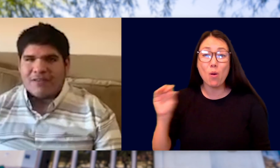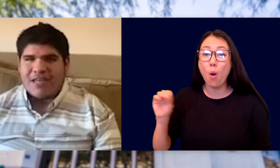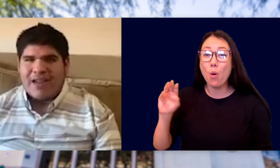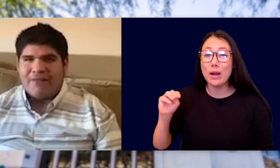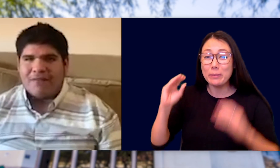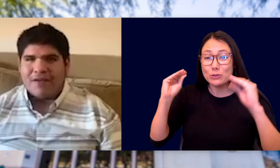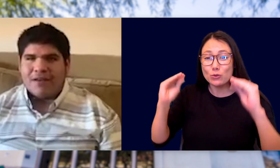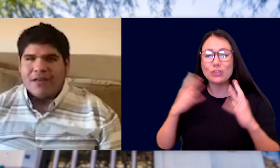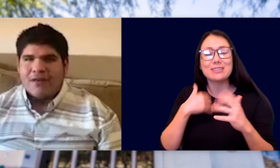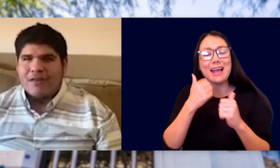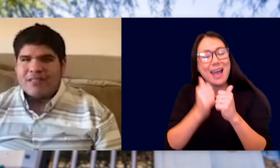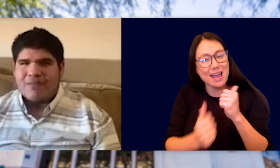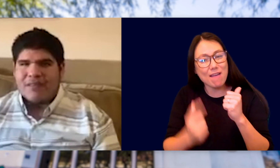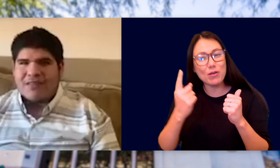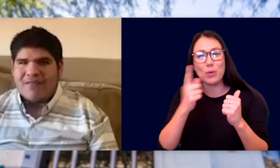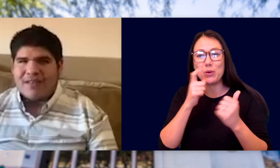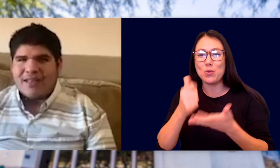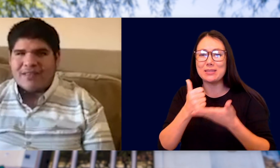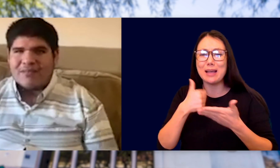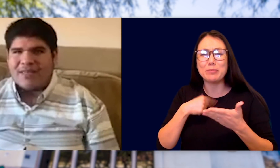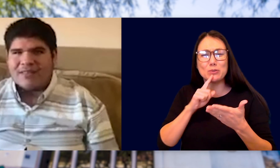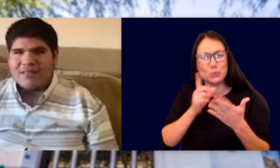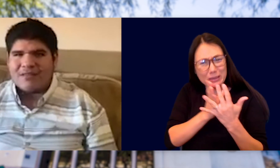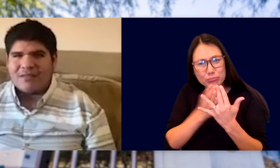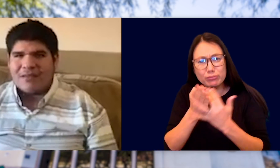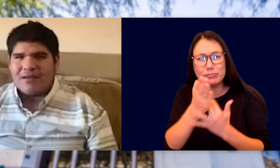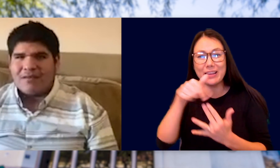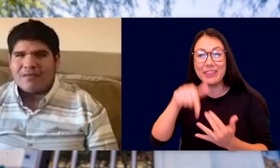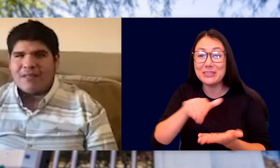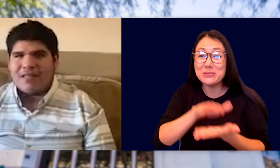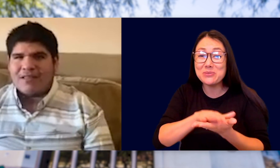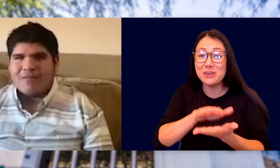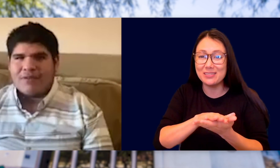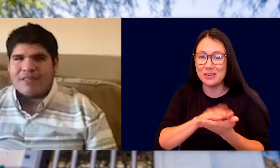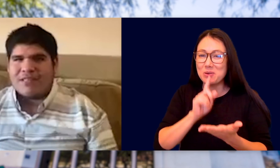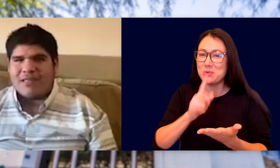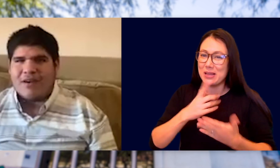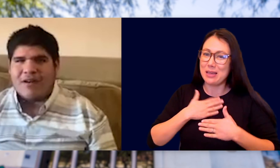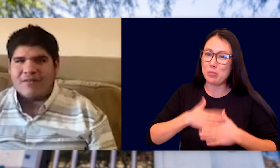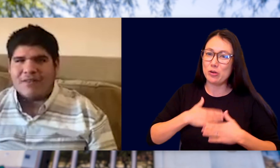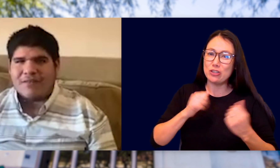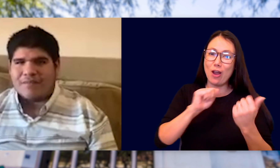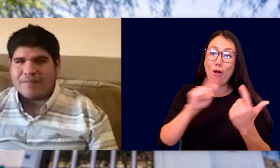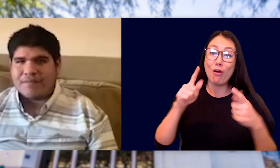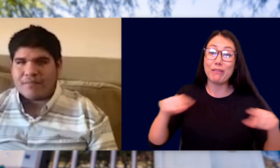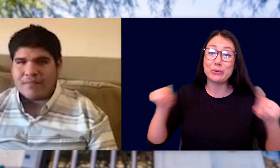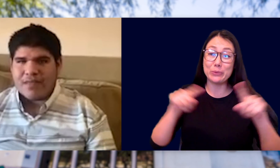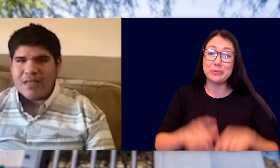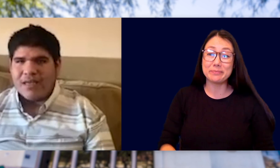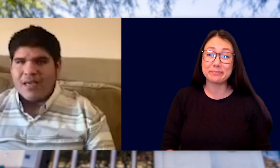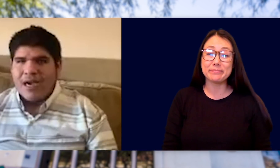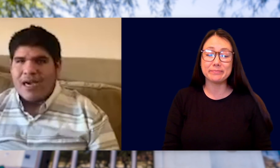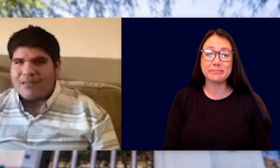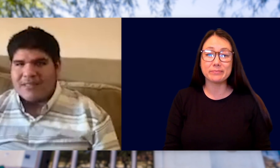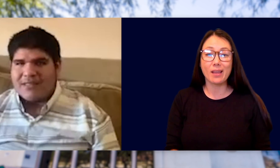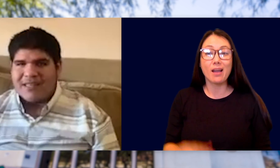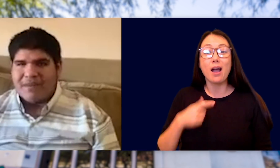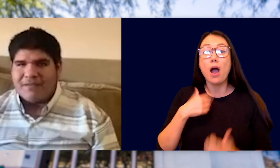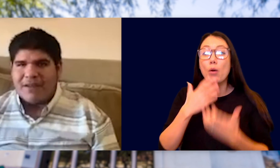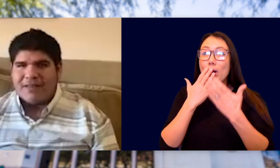AND EVERYONE WHO HAS HELPED US NAVIGATE THIS AMAZING SCHOOL. WE REALLY DO APPRECIATE ALL OF YOU. I'D ALSO LIKE TO THANK MY FRIENDS,